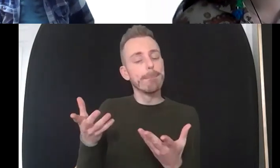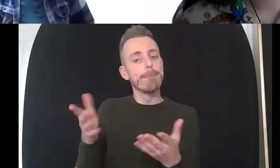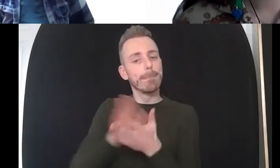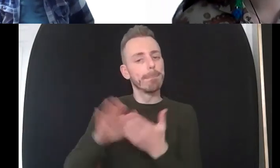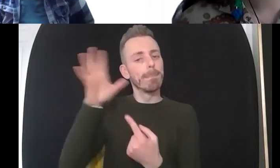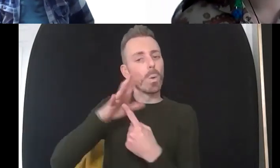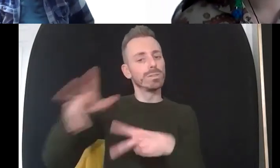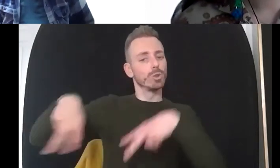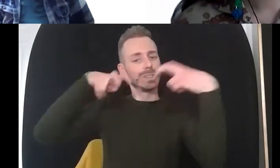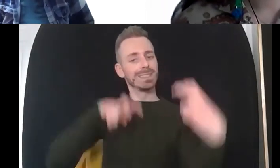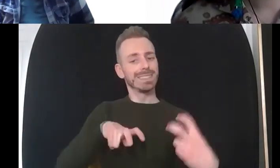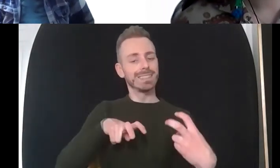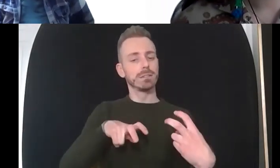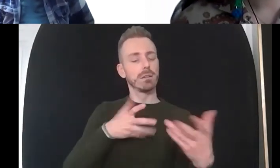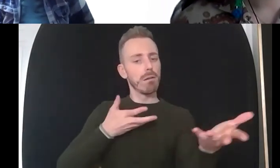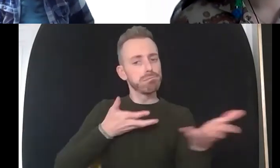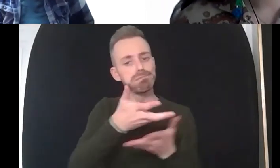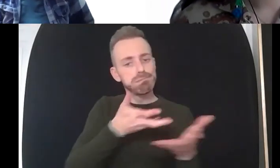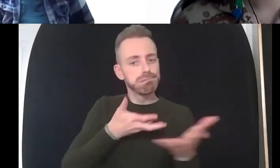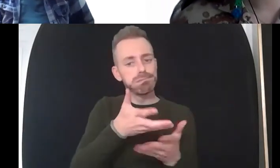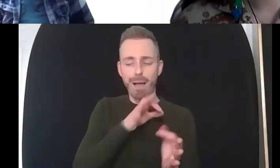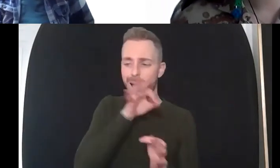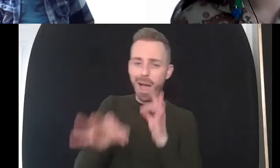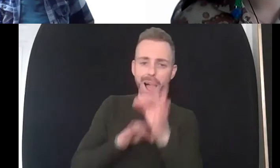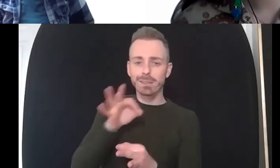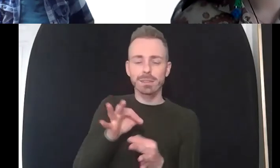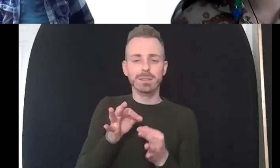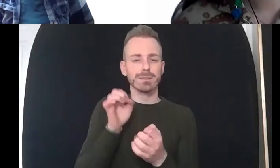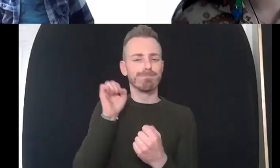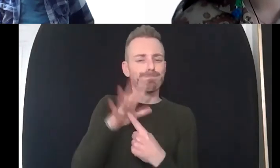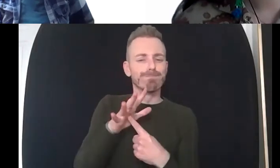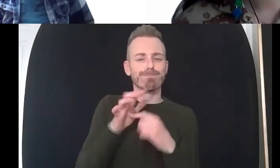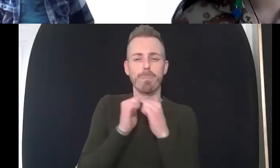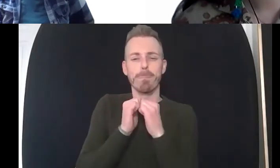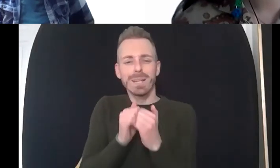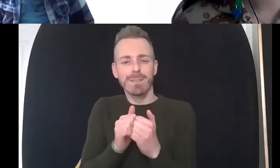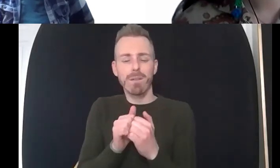conversation but asking meaningful questions and sometimes that means we have to ask the community